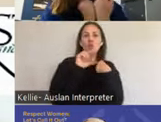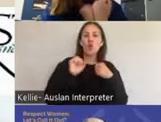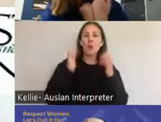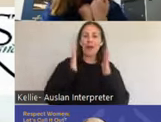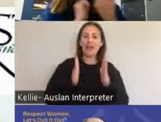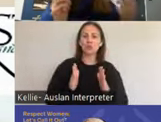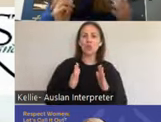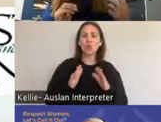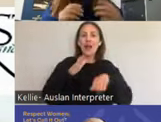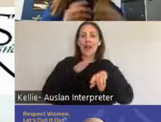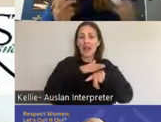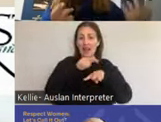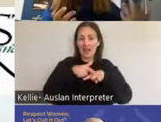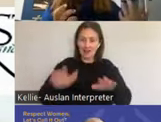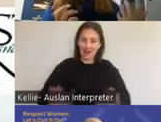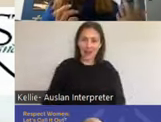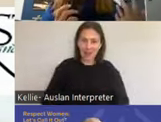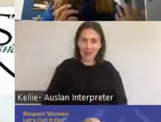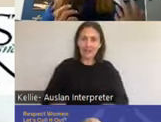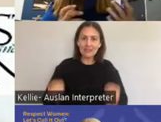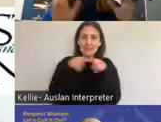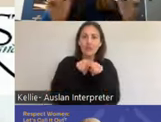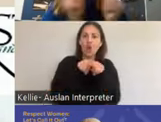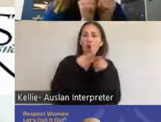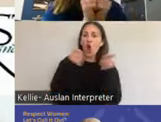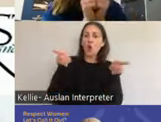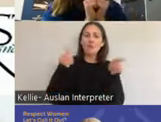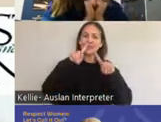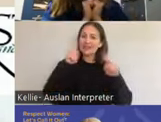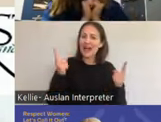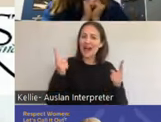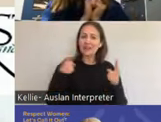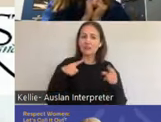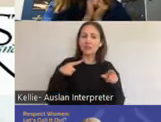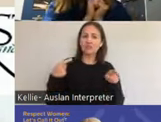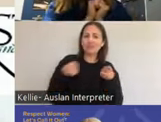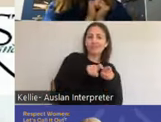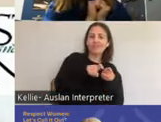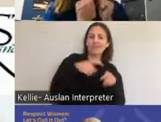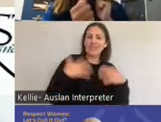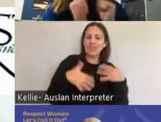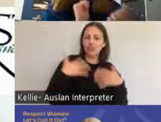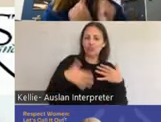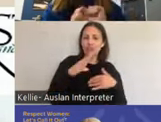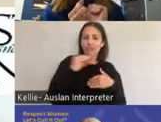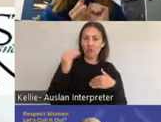And she couldn't actually spread her legs because of the spasming and couldn't have partnered sex.